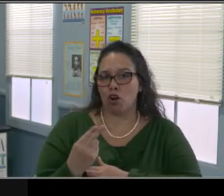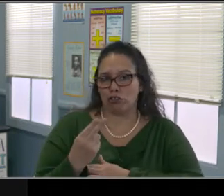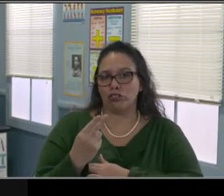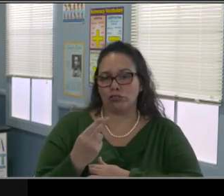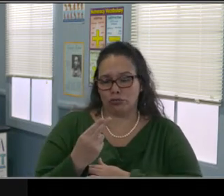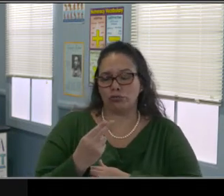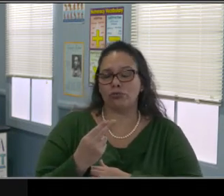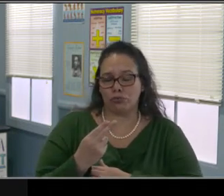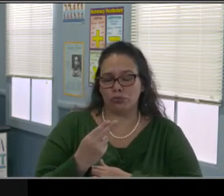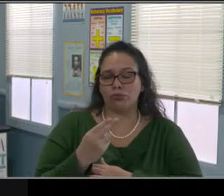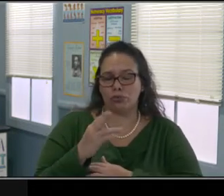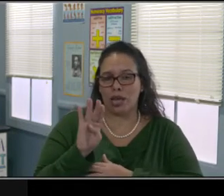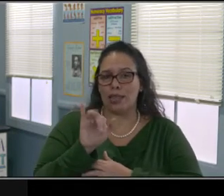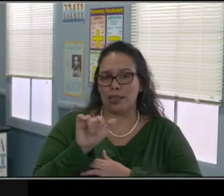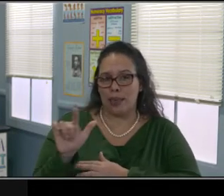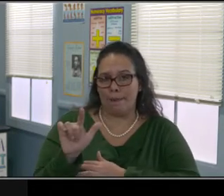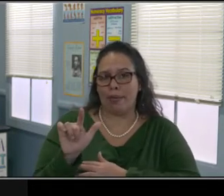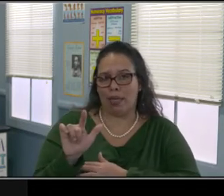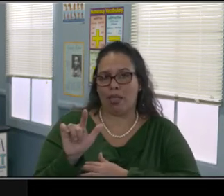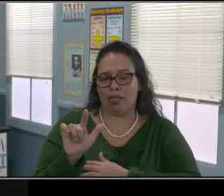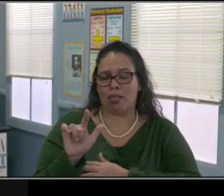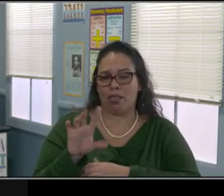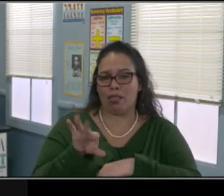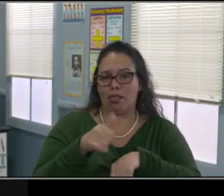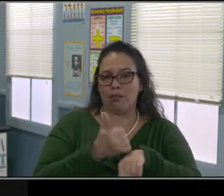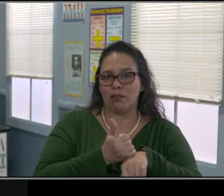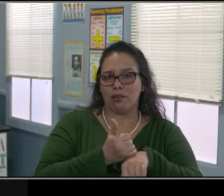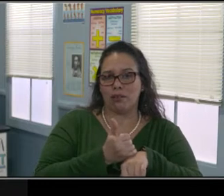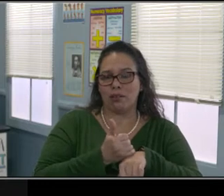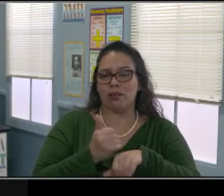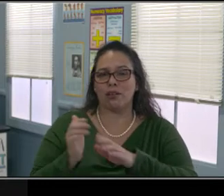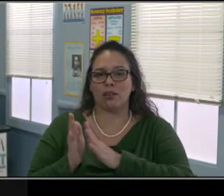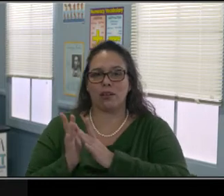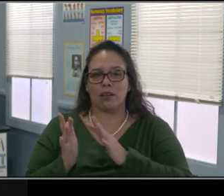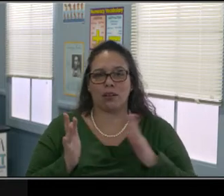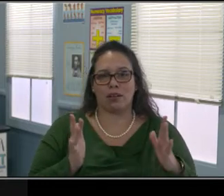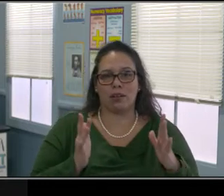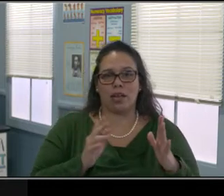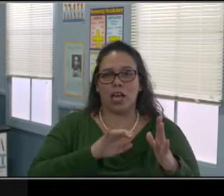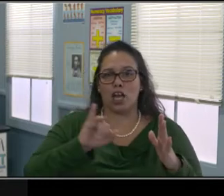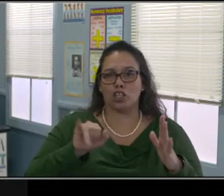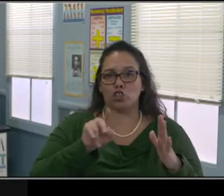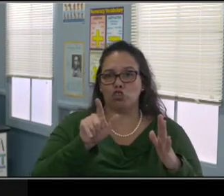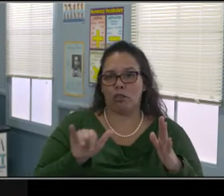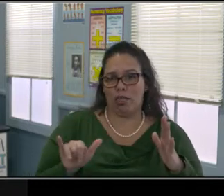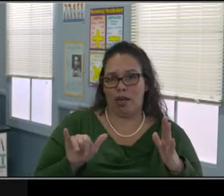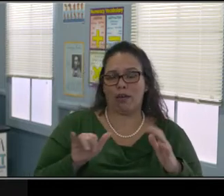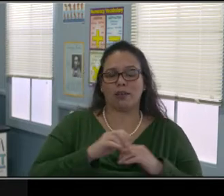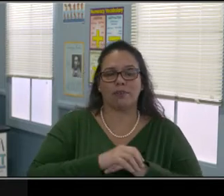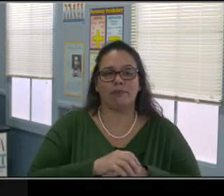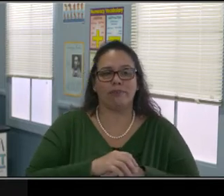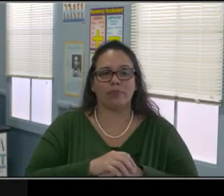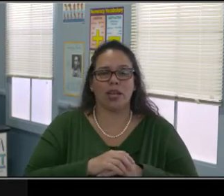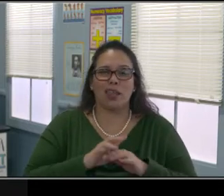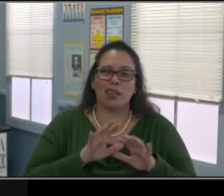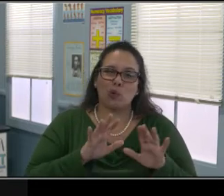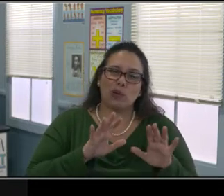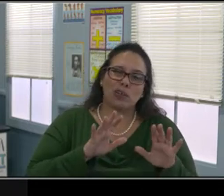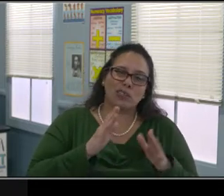to provide those services online. And that's sometimes it's easier said than done. So as long as schools make an effort.